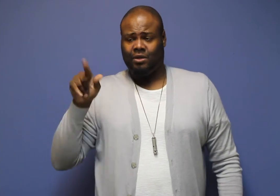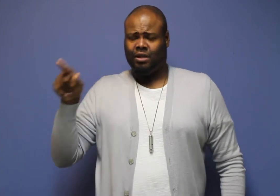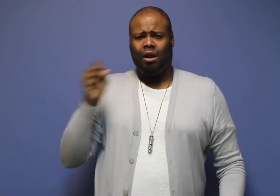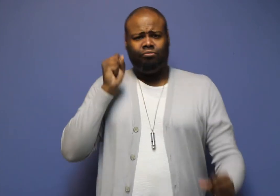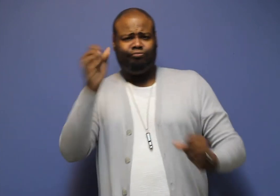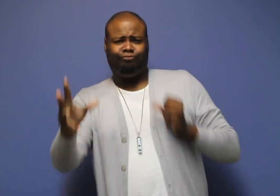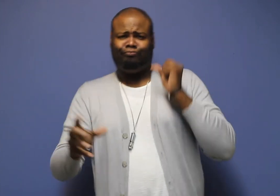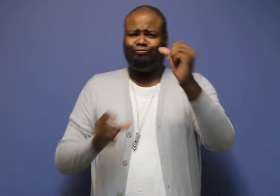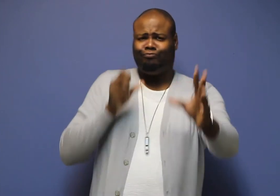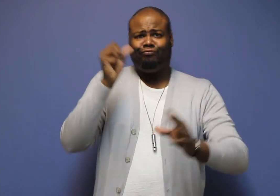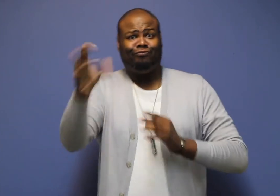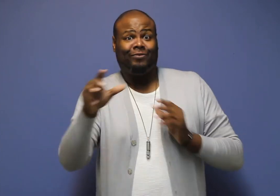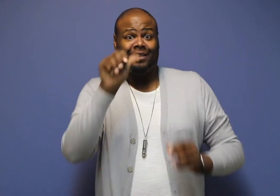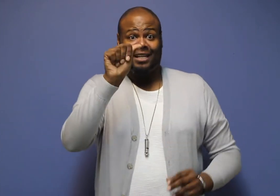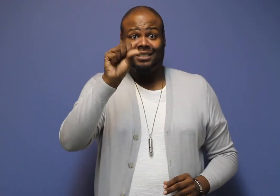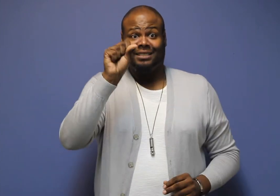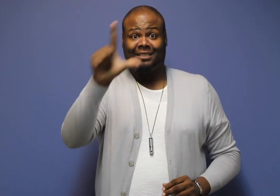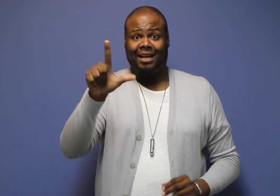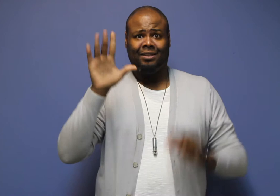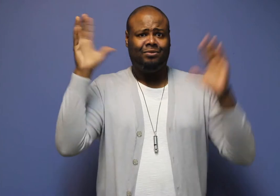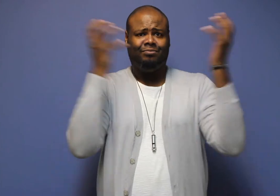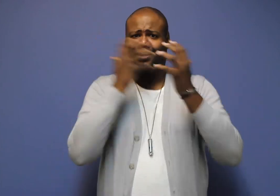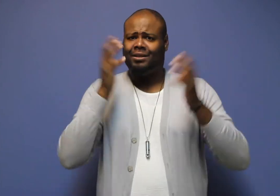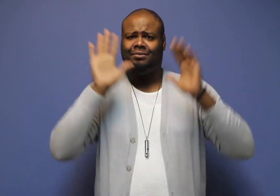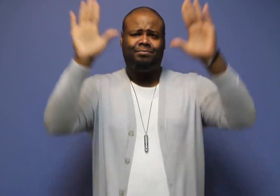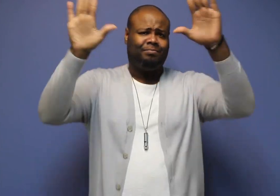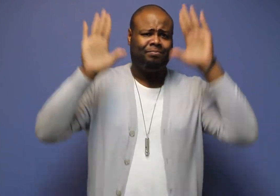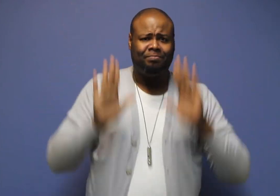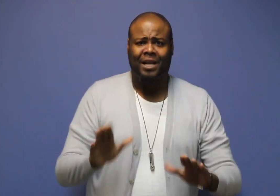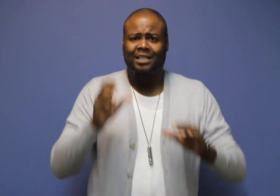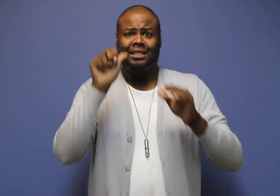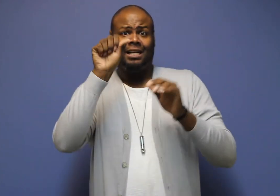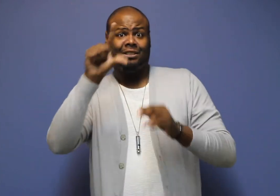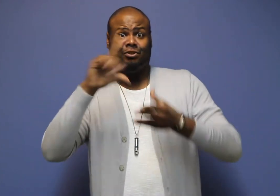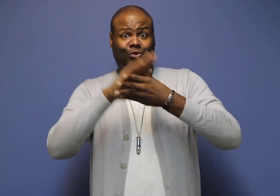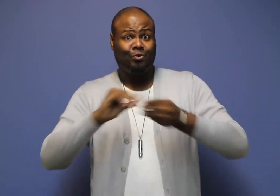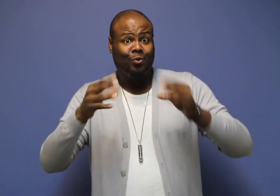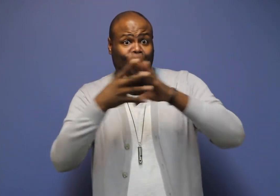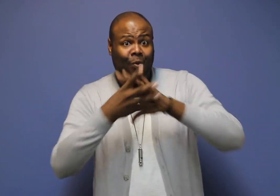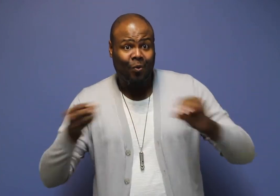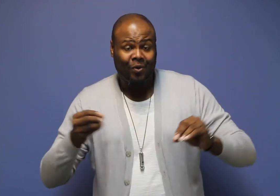She's a performer with incredibly creative ASL storytelling abilities.